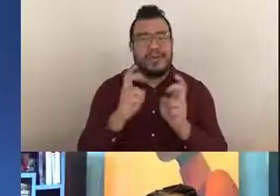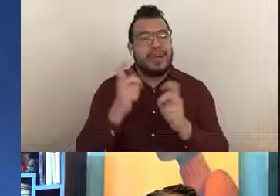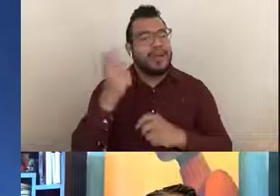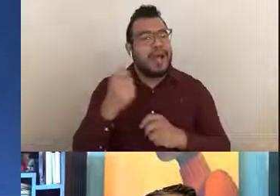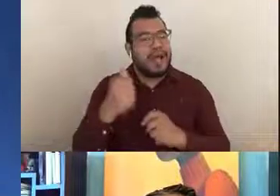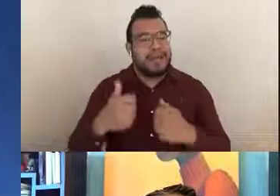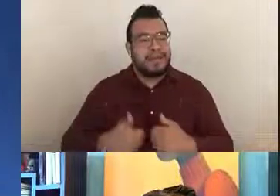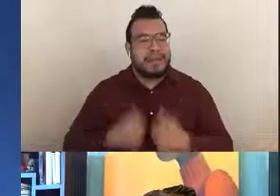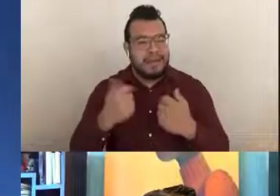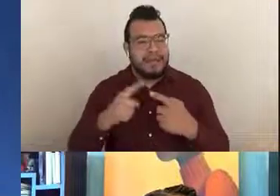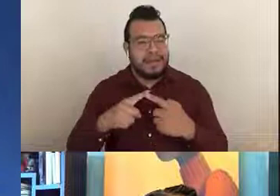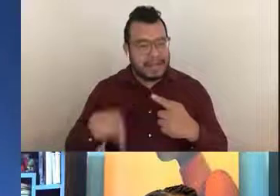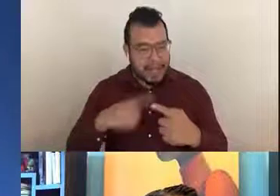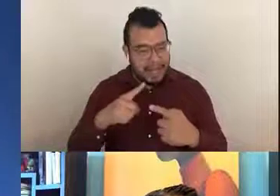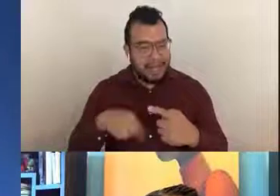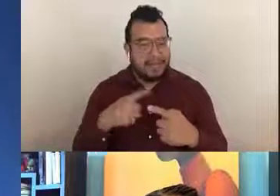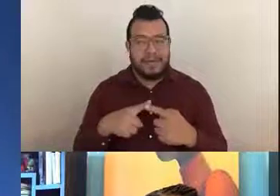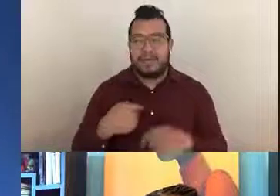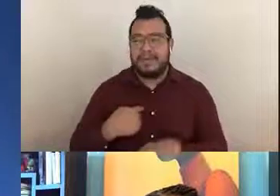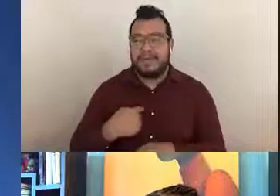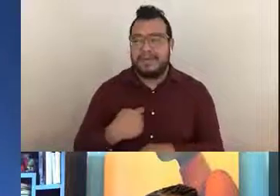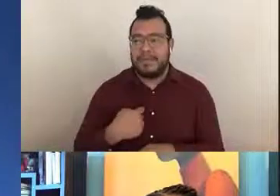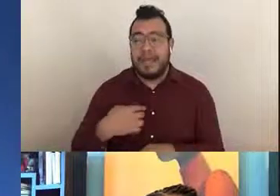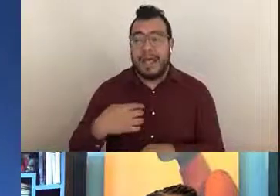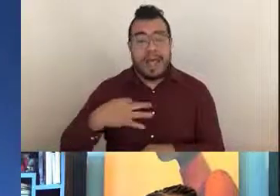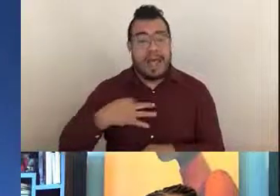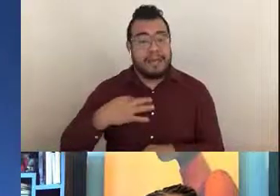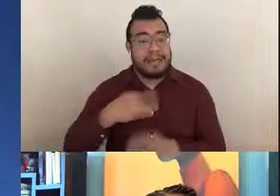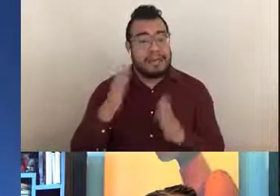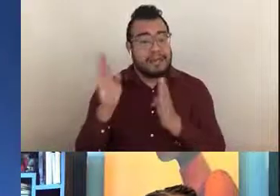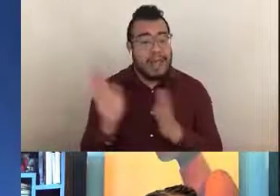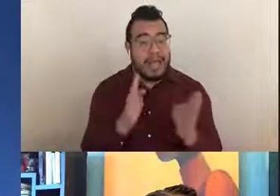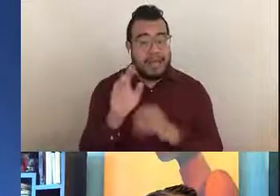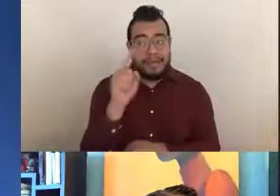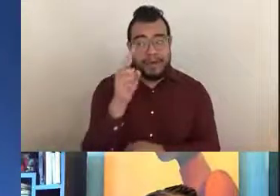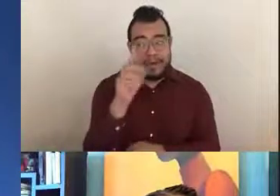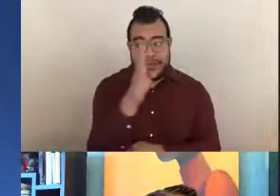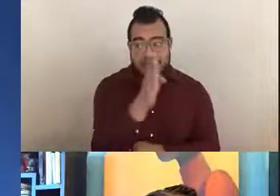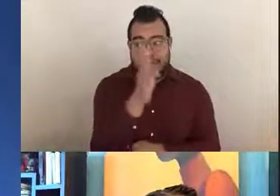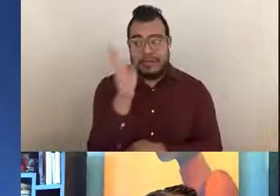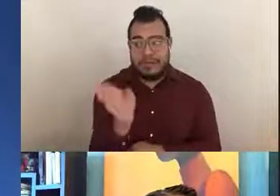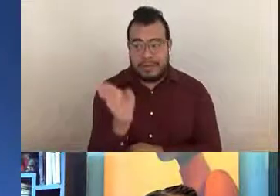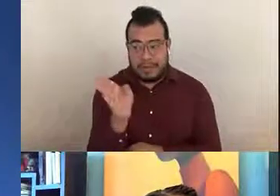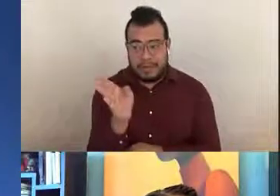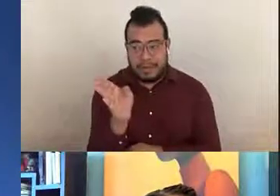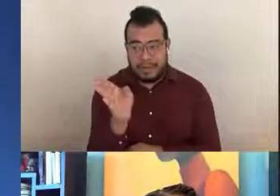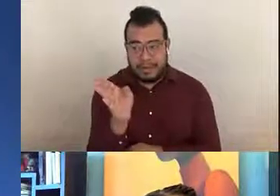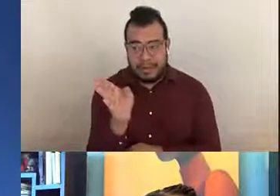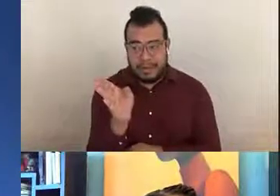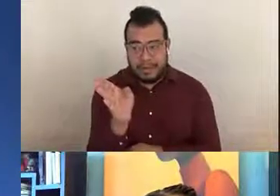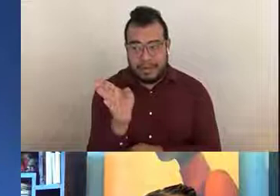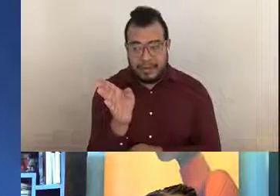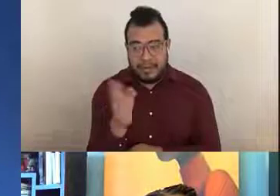Applicants first plan their scientific submission, then they find a corresponding